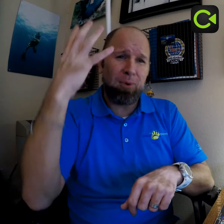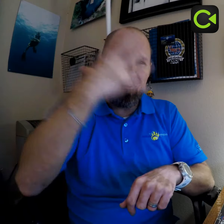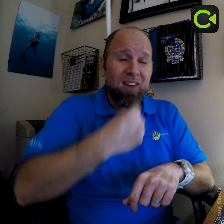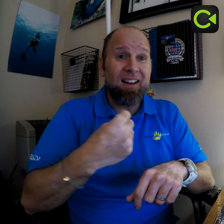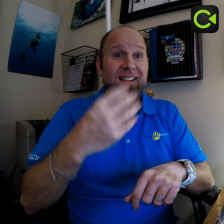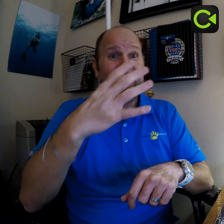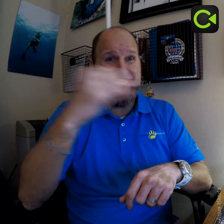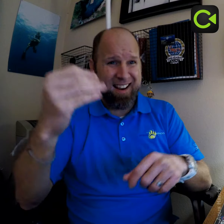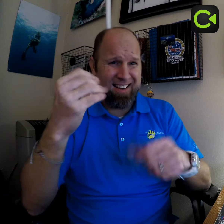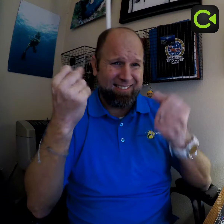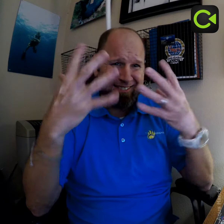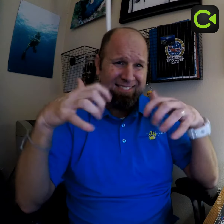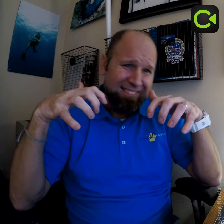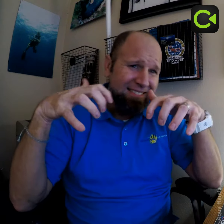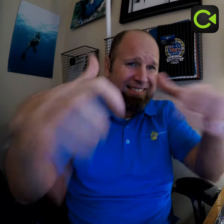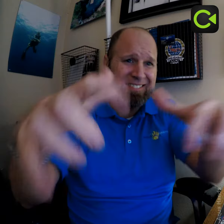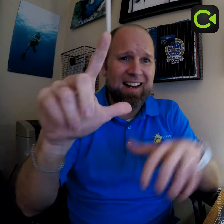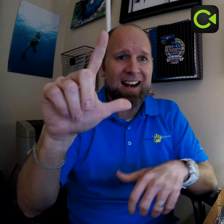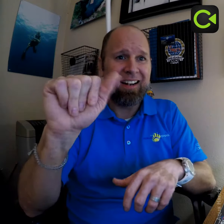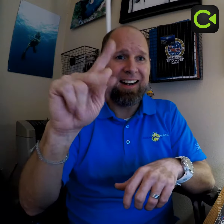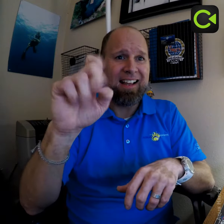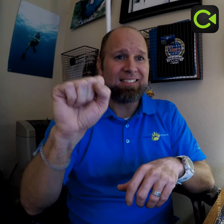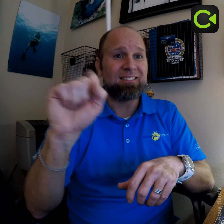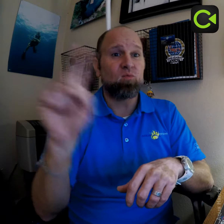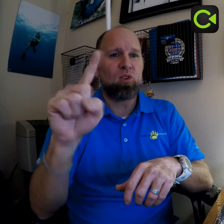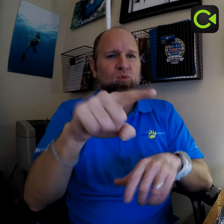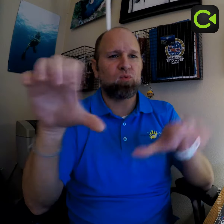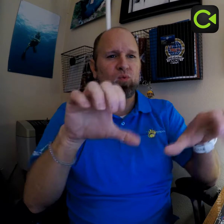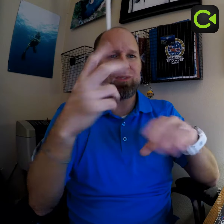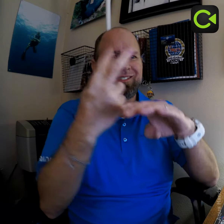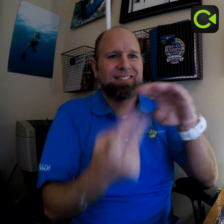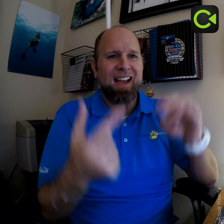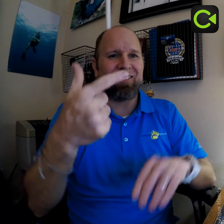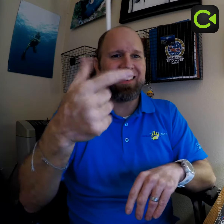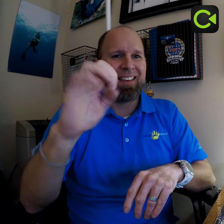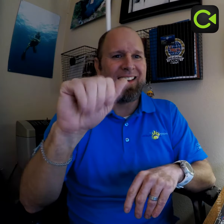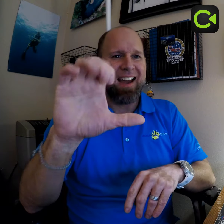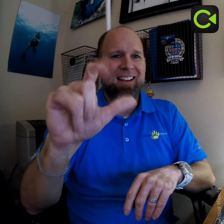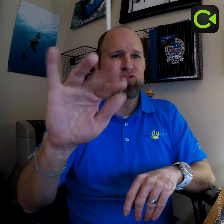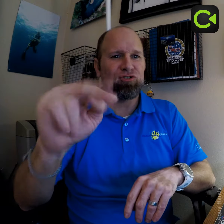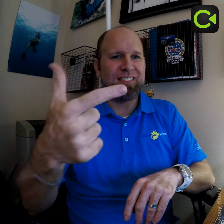It's beautiful and there are many lakes where you can do dive geocaching.